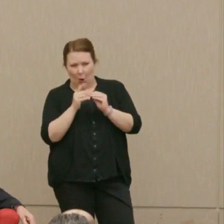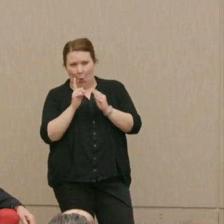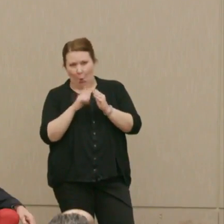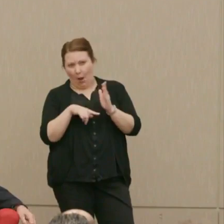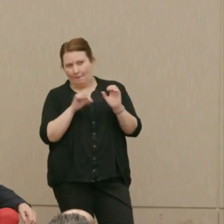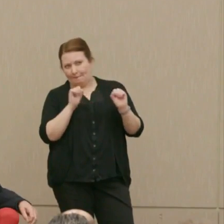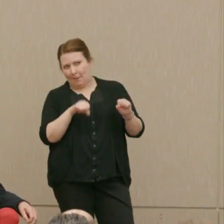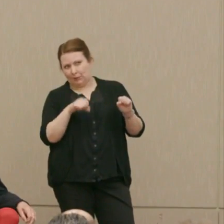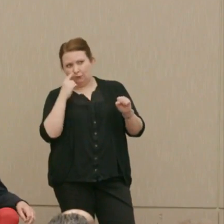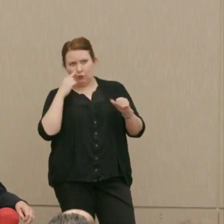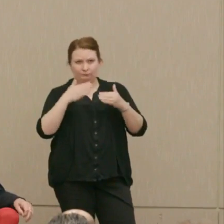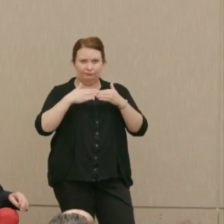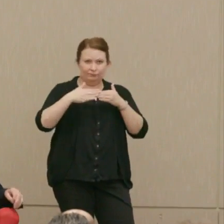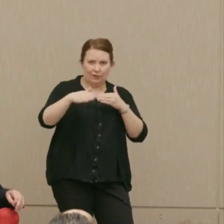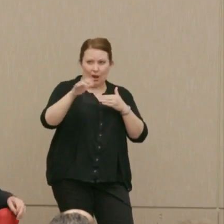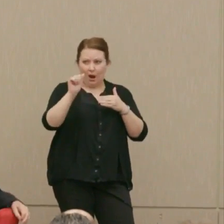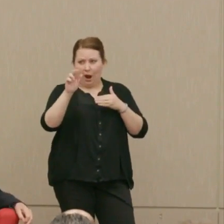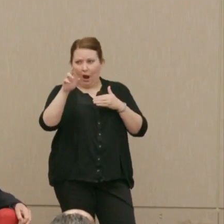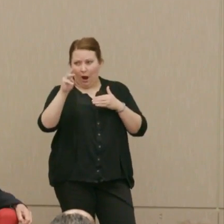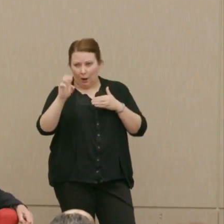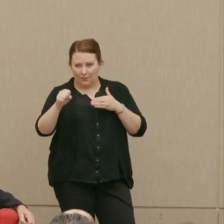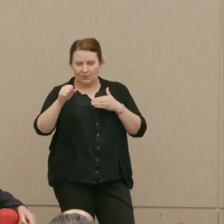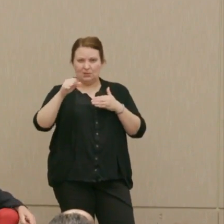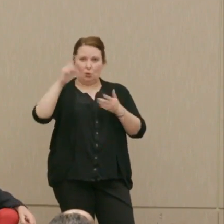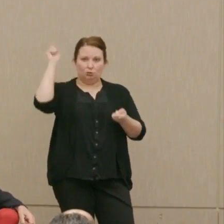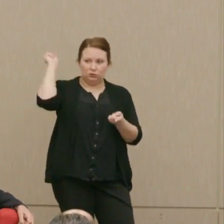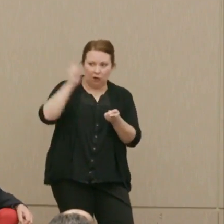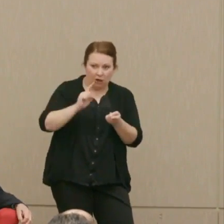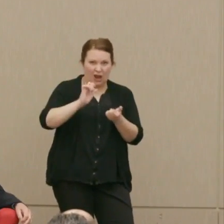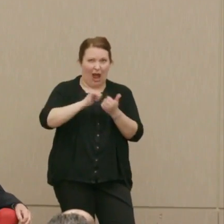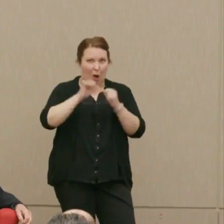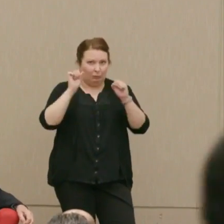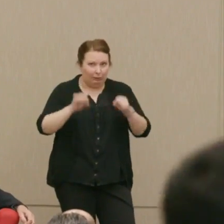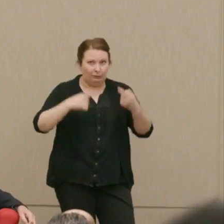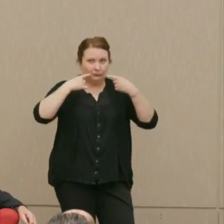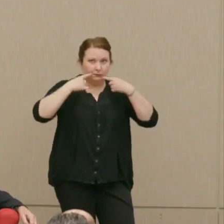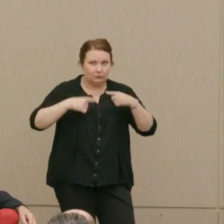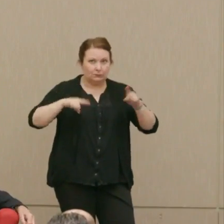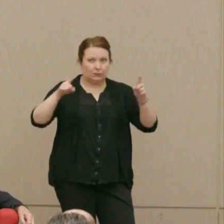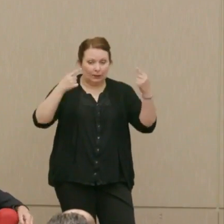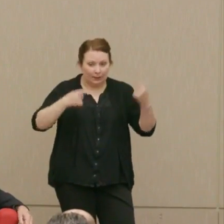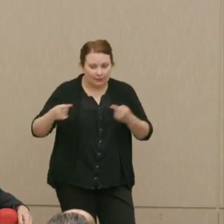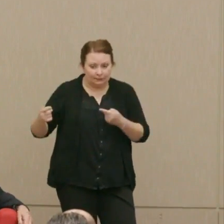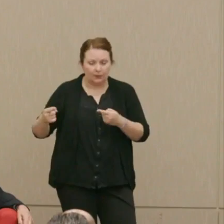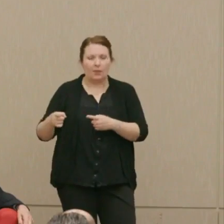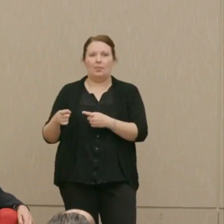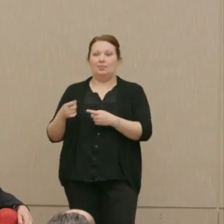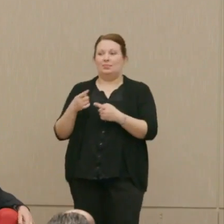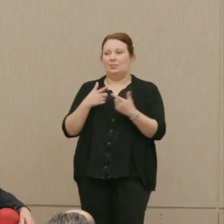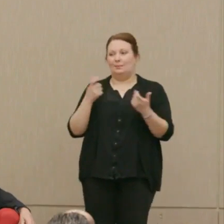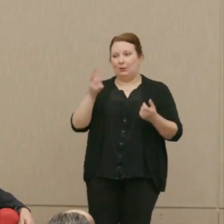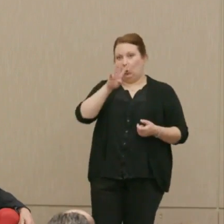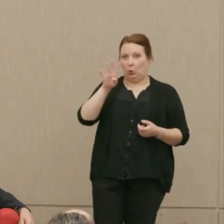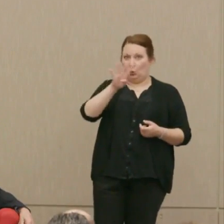see for further arms reduction and how it might be accomplished? Dr. Ellsberg: The big question.